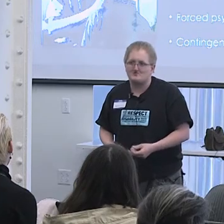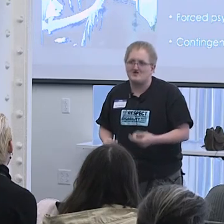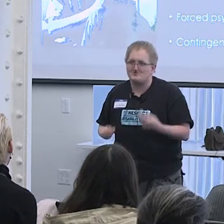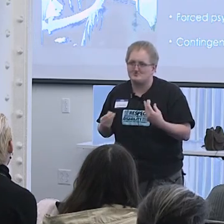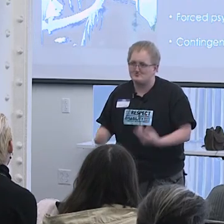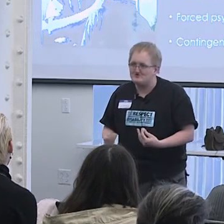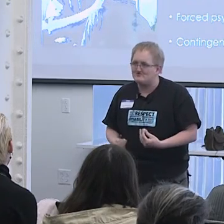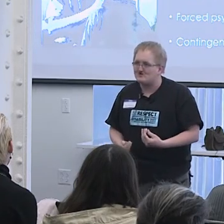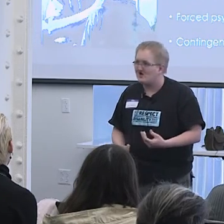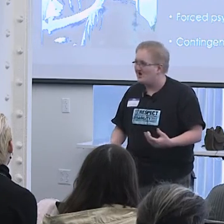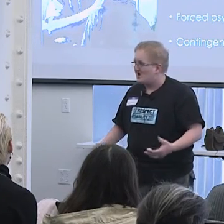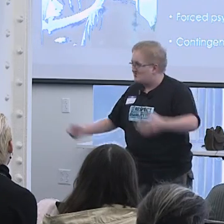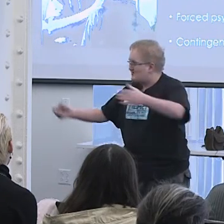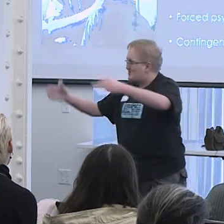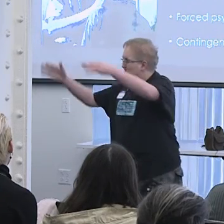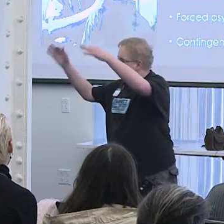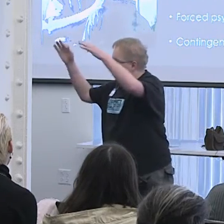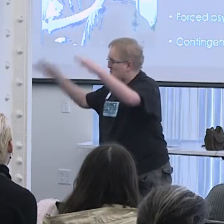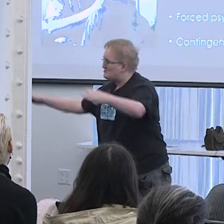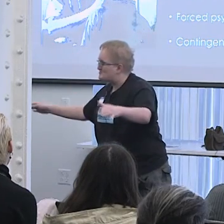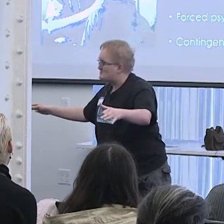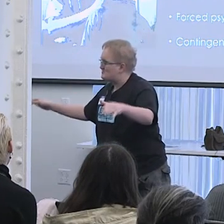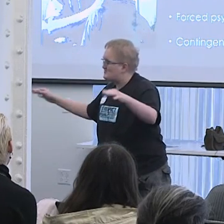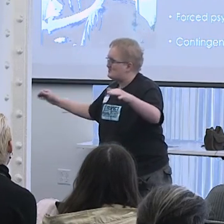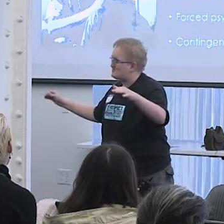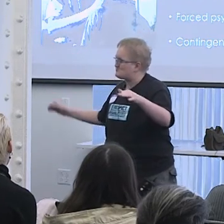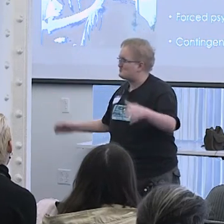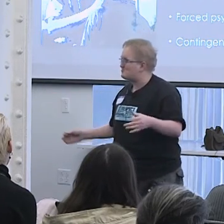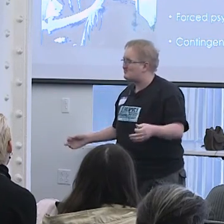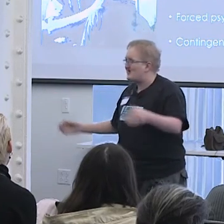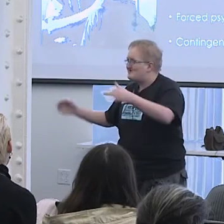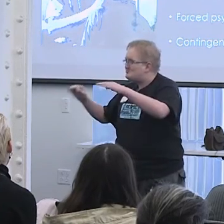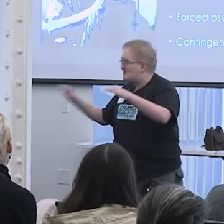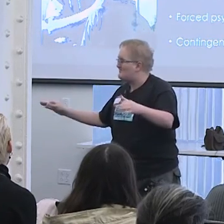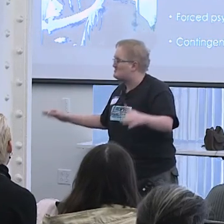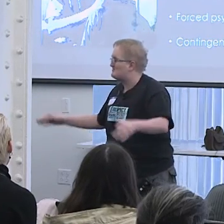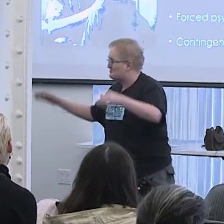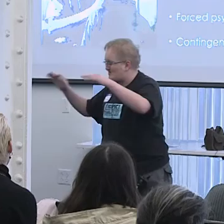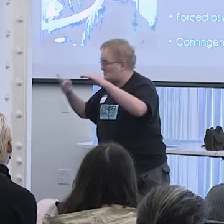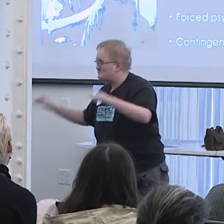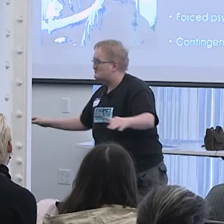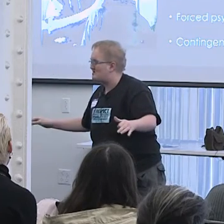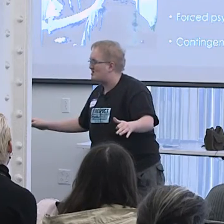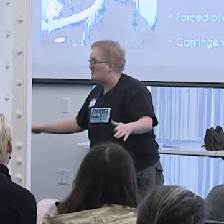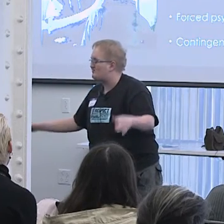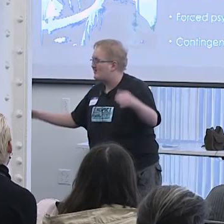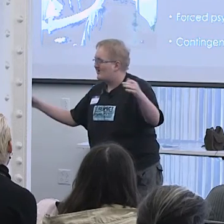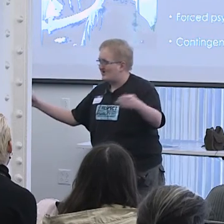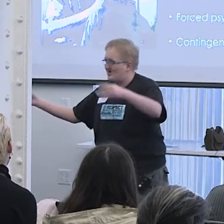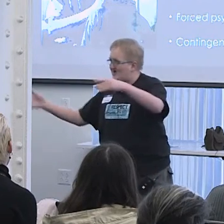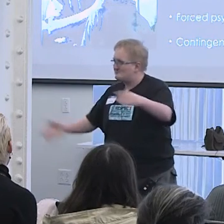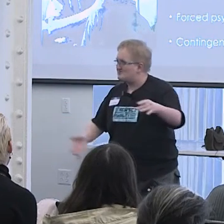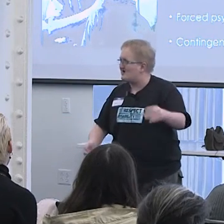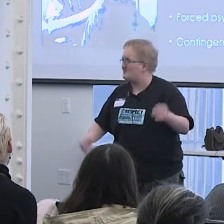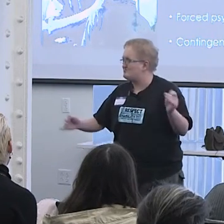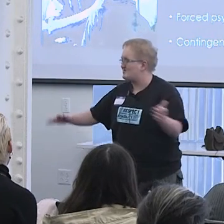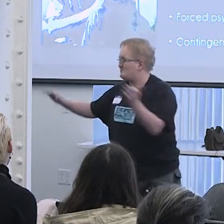and they're grieving. But the troubled teen industry will take any problem, regardless of cause, and advertise the kids